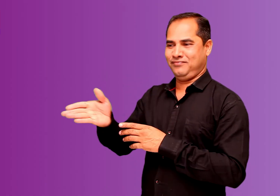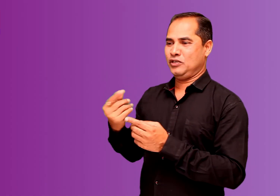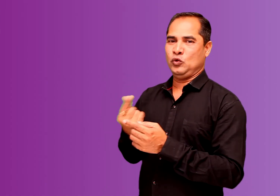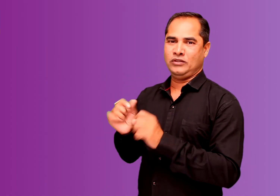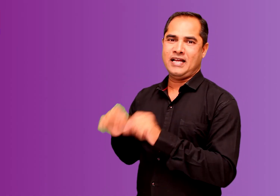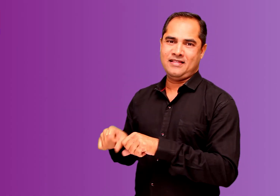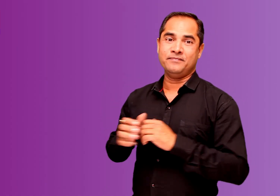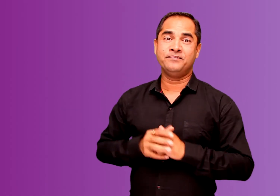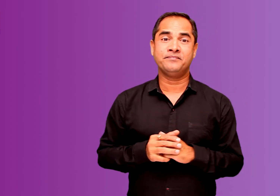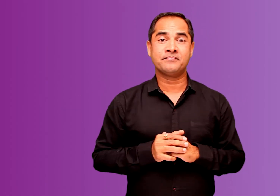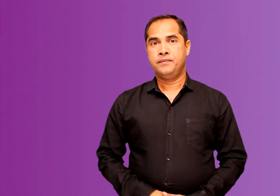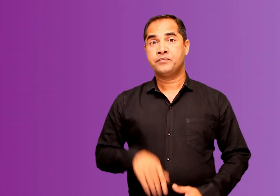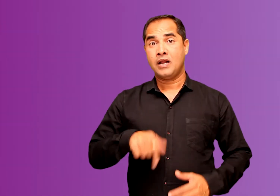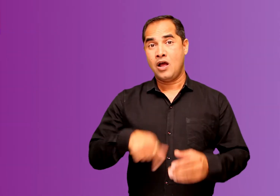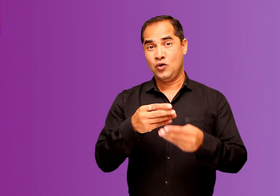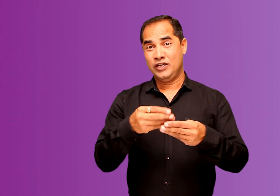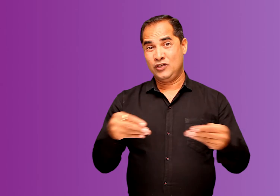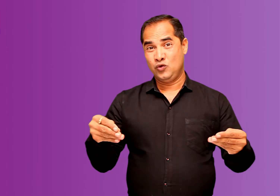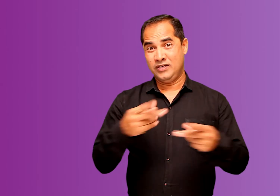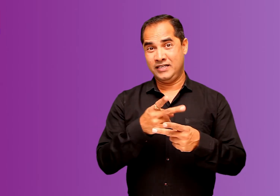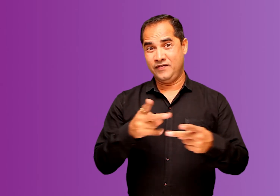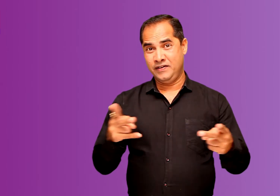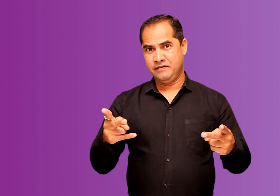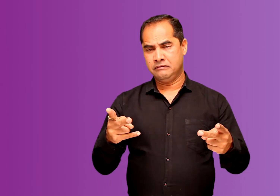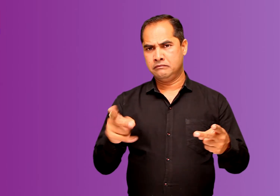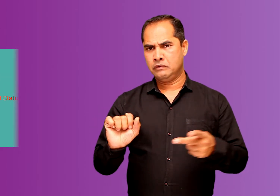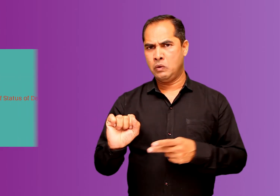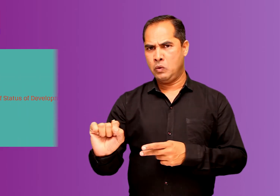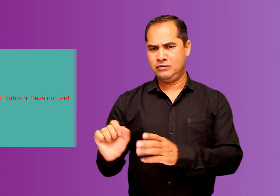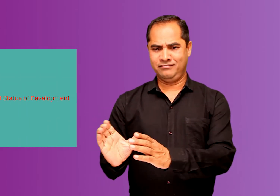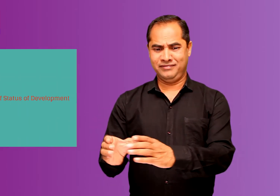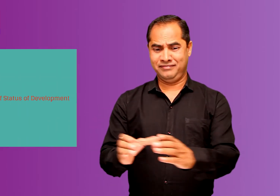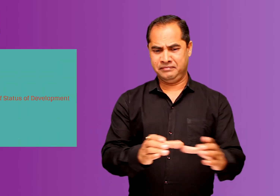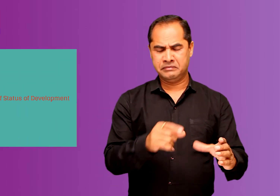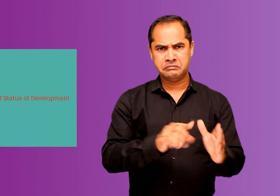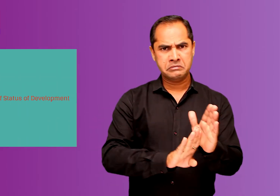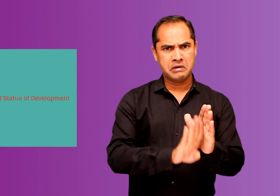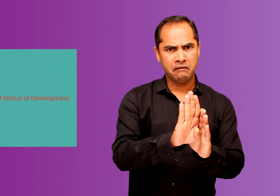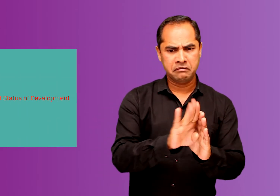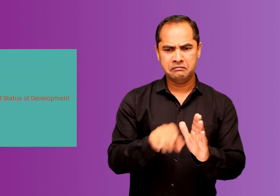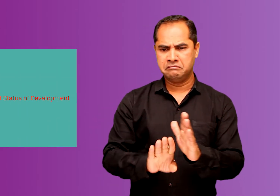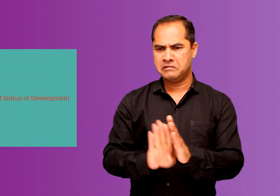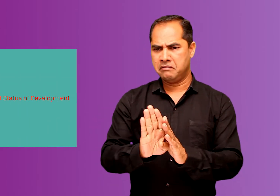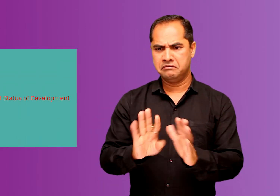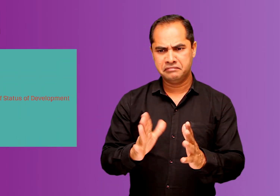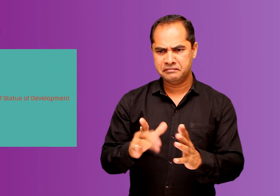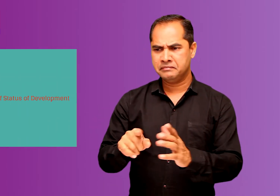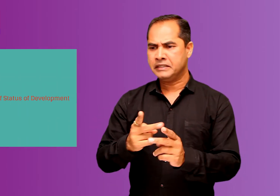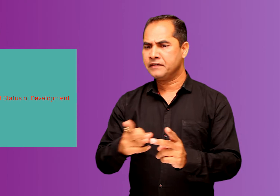international resources next we see the classification of resources on the basis